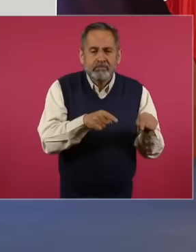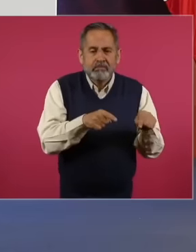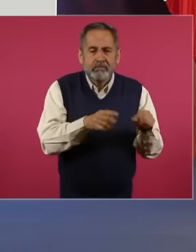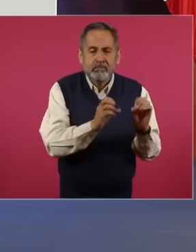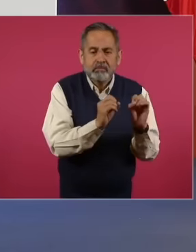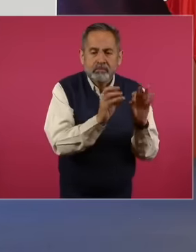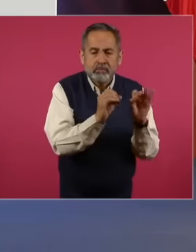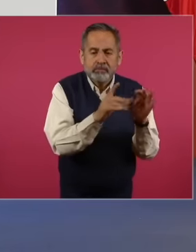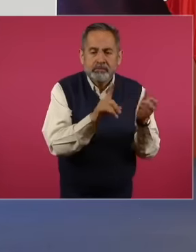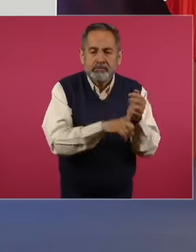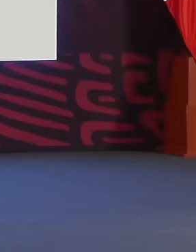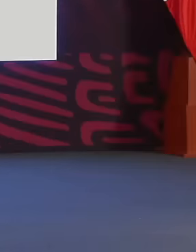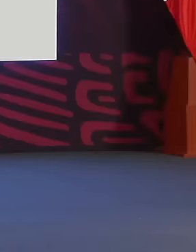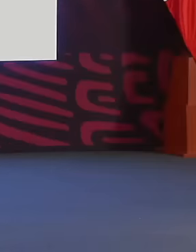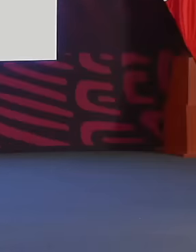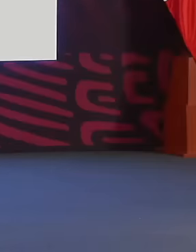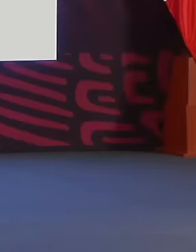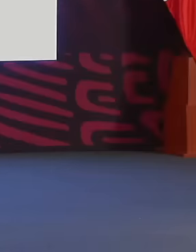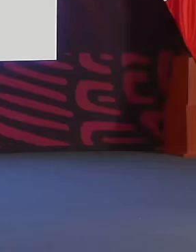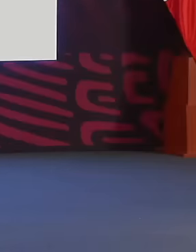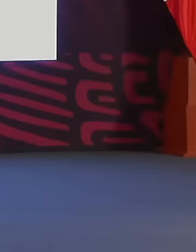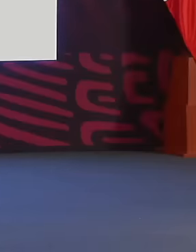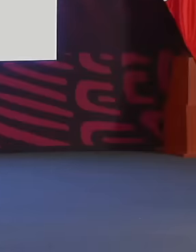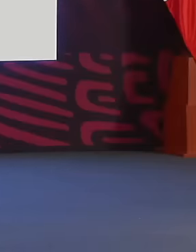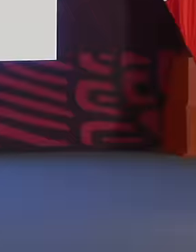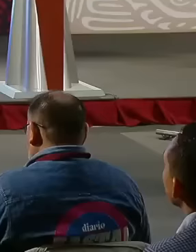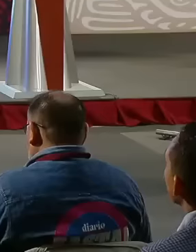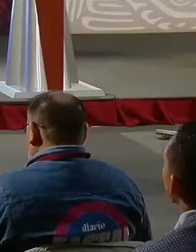law offices and